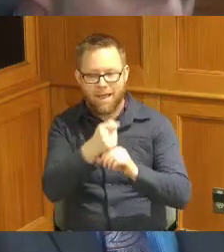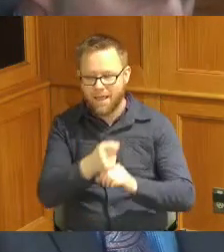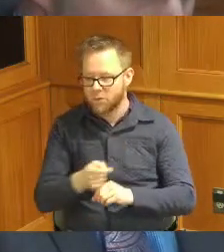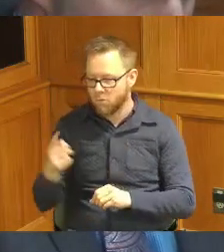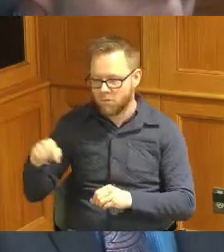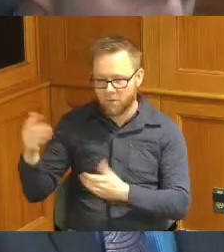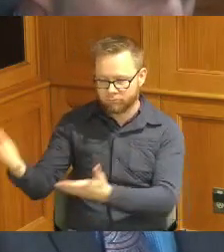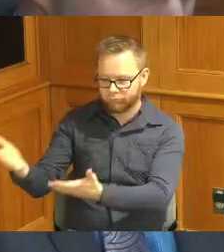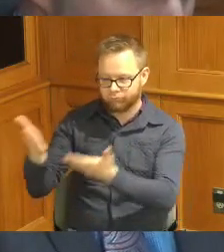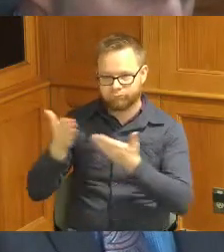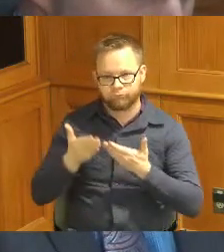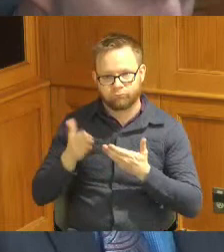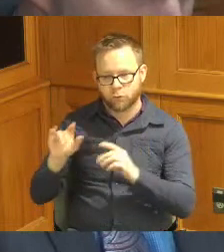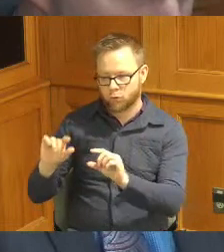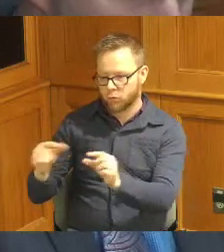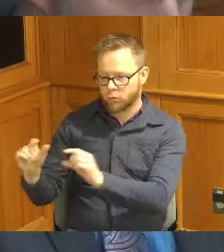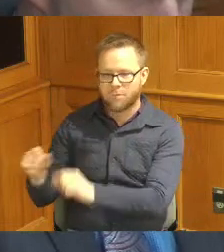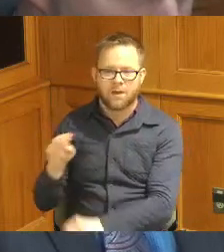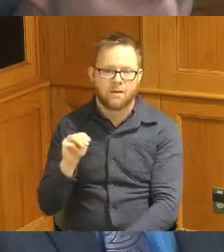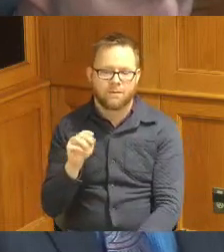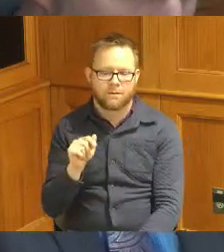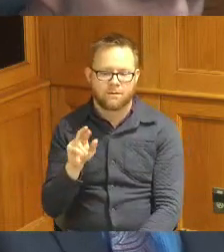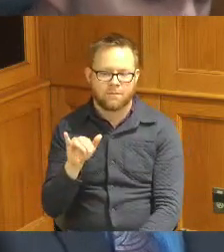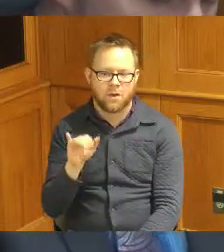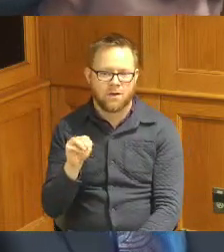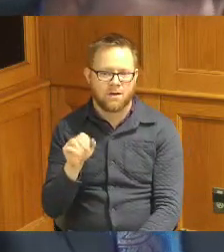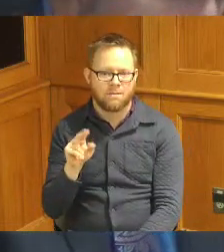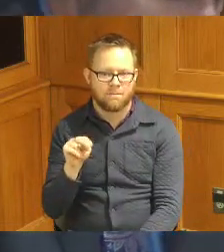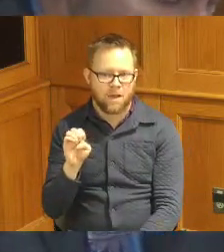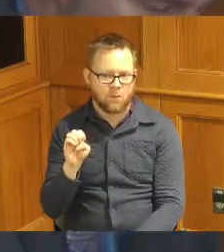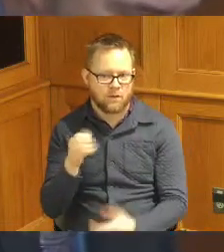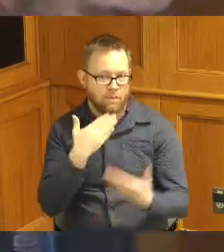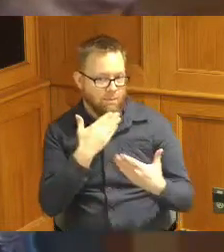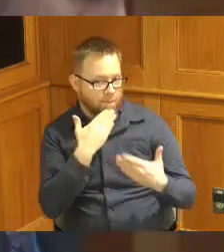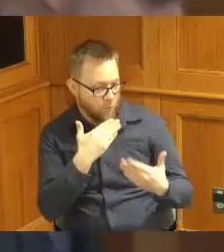forward from the group Mary Maune I think is in the room thank you to Mary for helping with